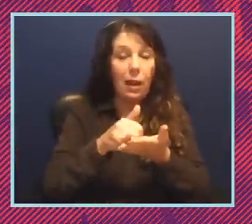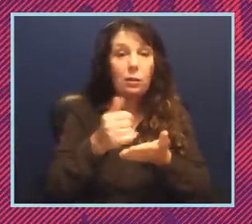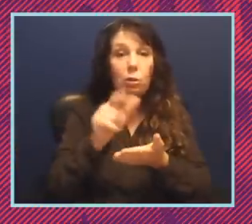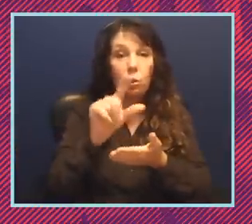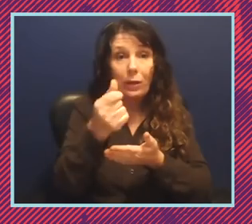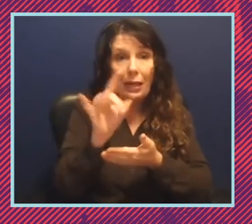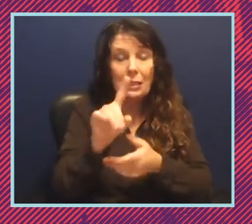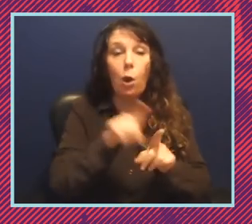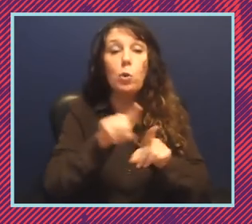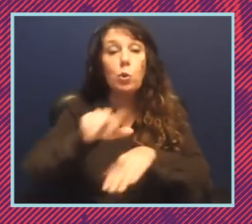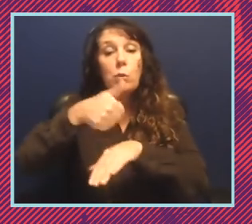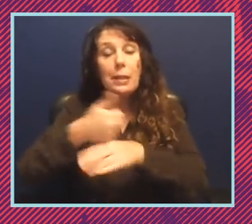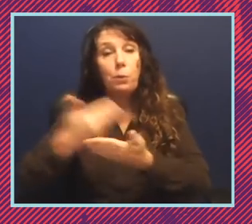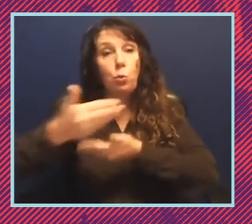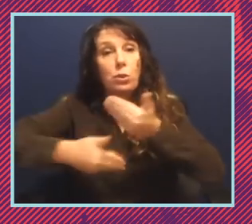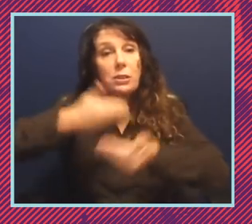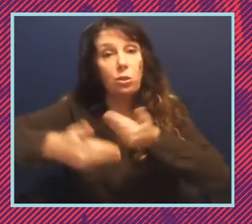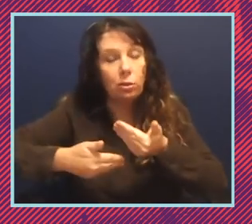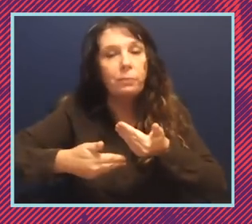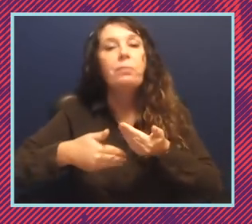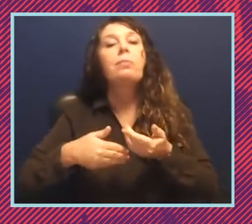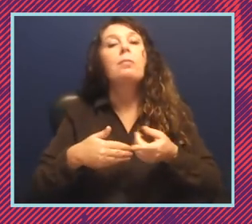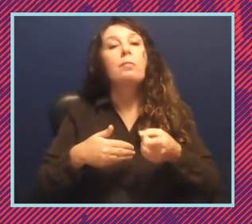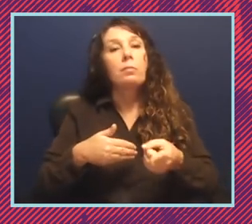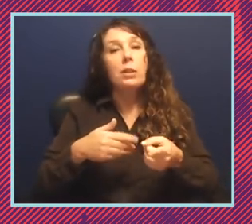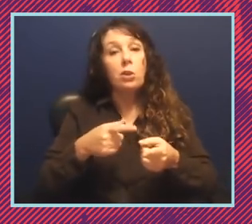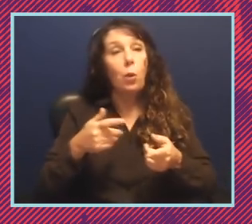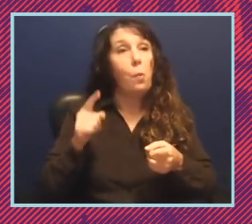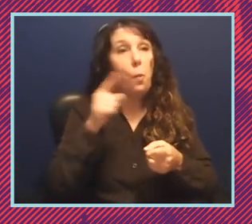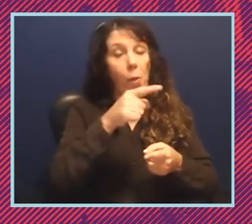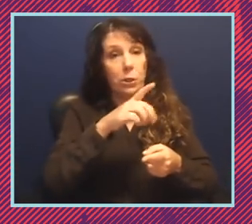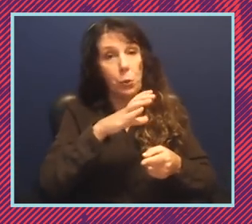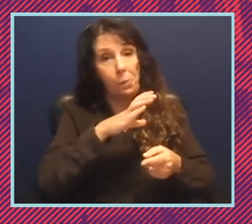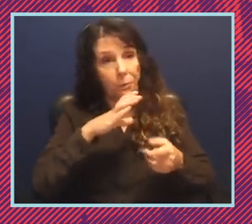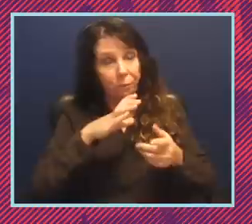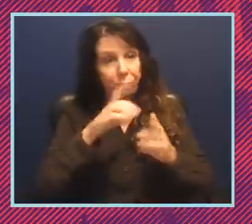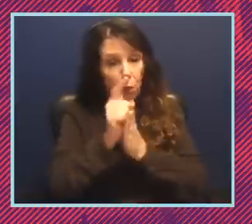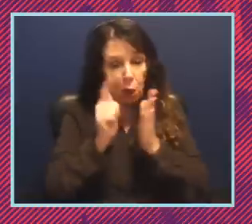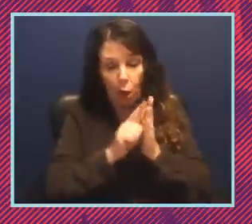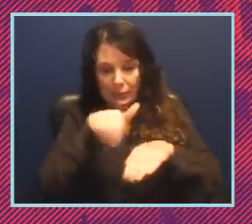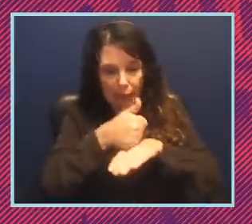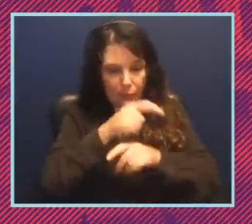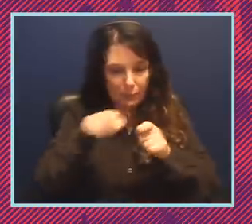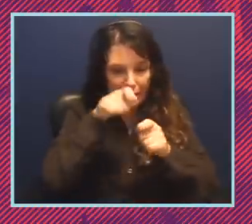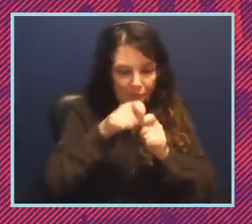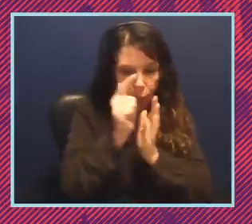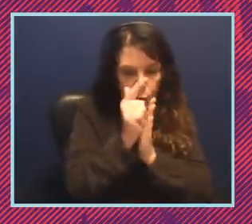a procedure. And then we went into the legislature and really carved out a procedure for how ballots,